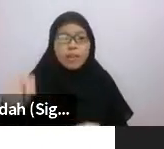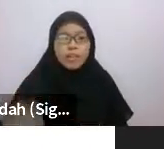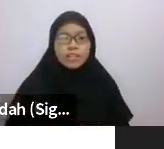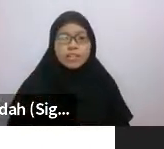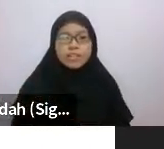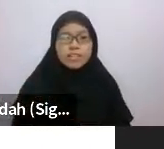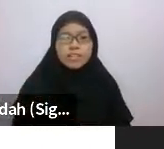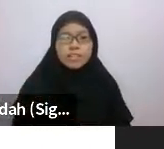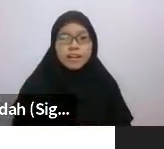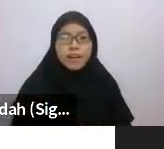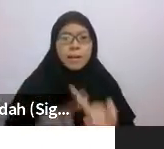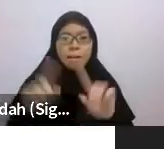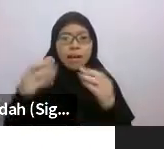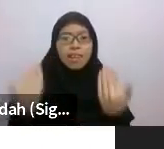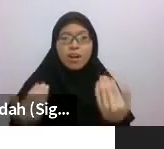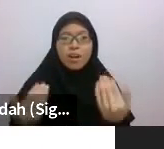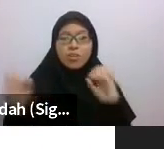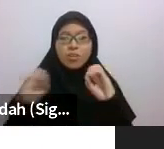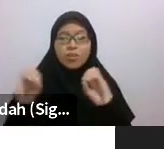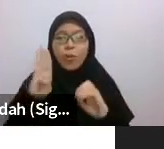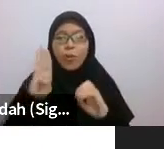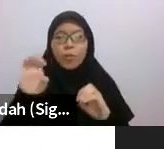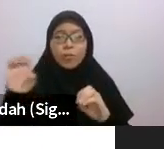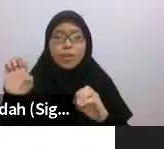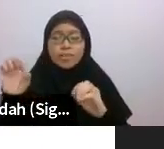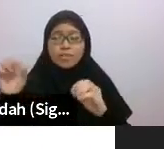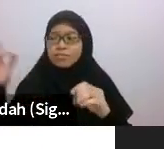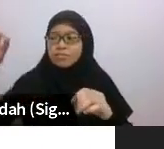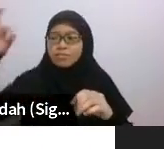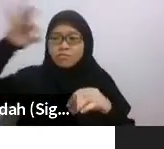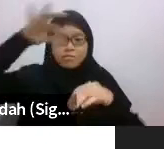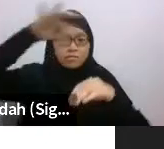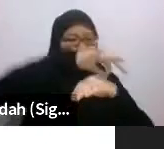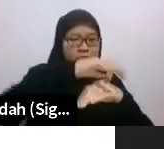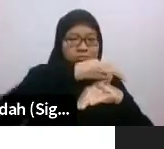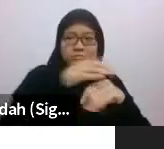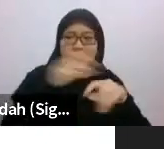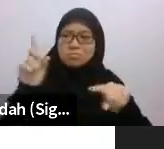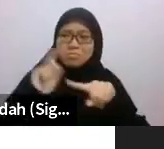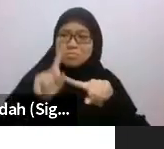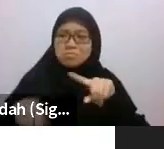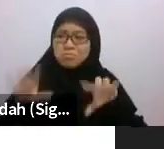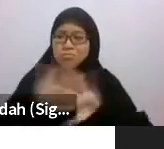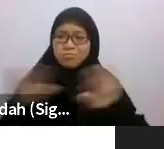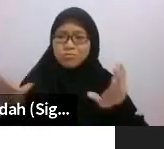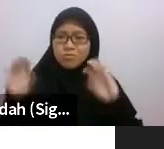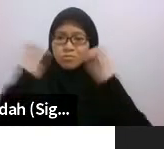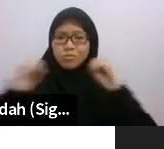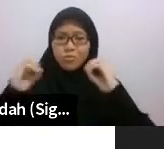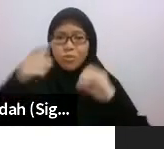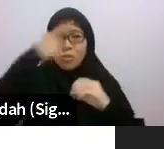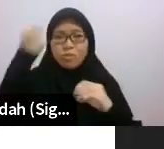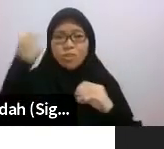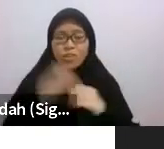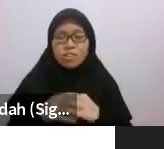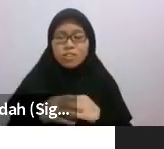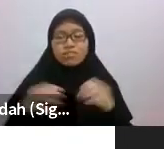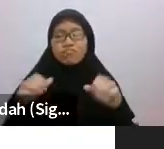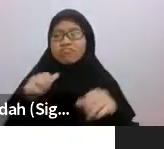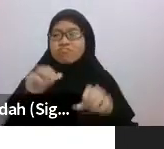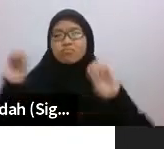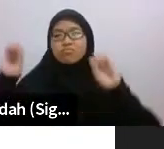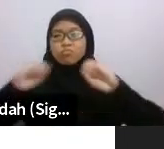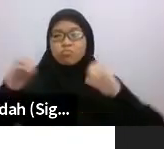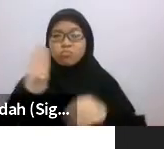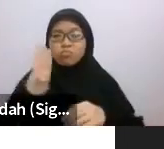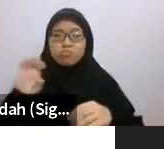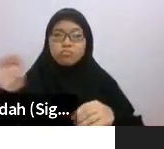“Without its partner, the orchid has resorted to self-pollinating, a last-ditch genetic strategy that only delays the inevitable.